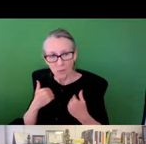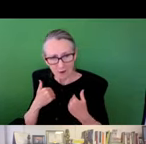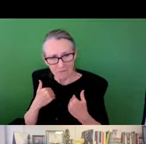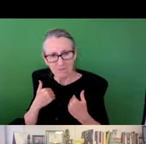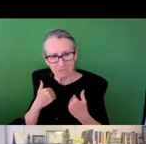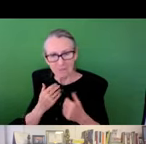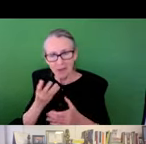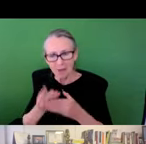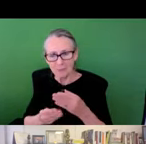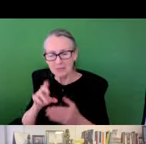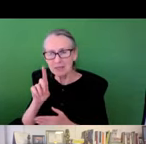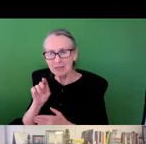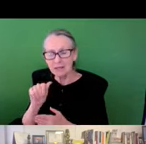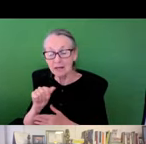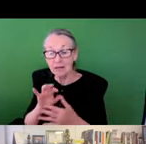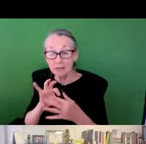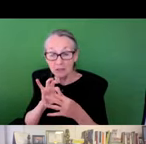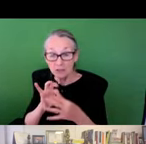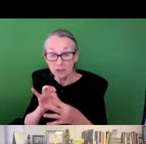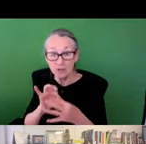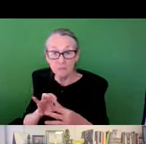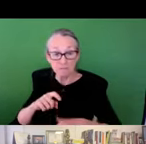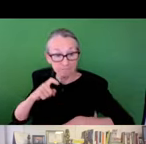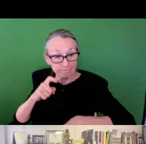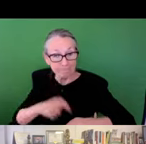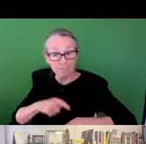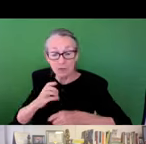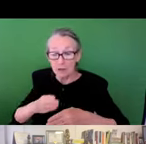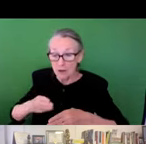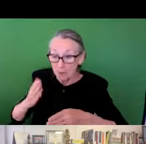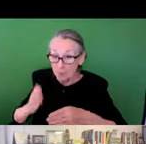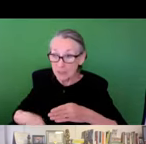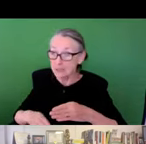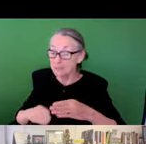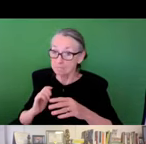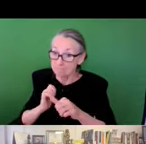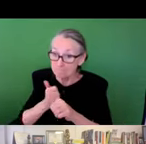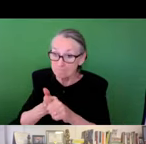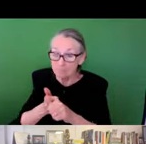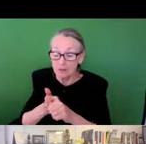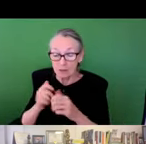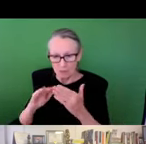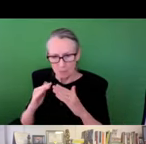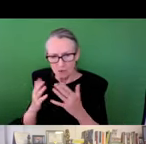Most often a community level when it comes to infrastructure data we have significant gaps in terms of timeliness,